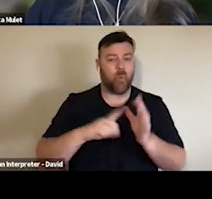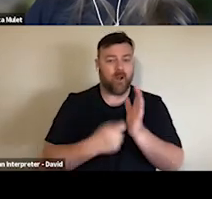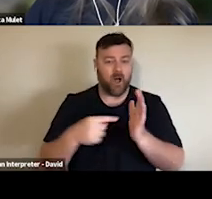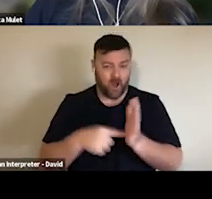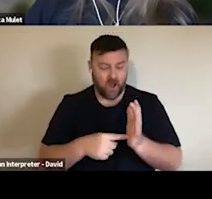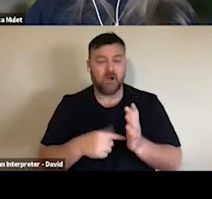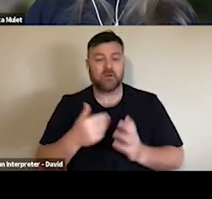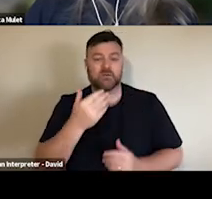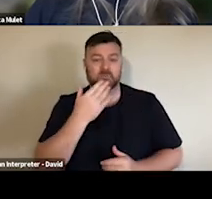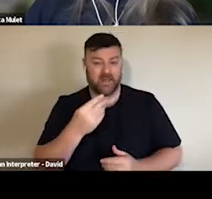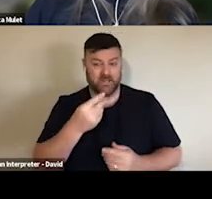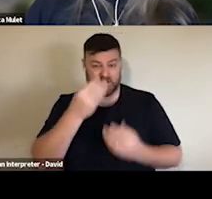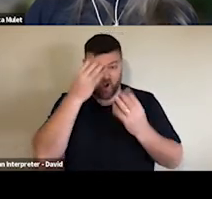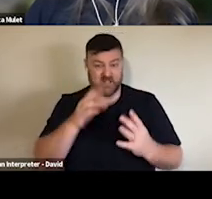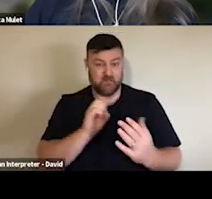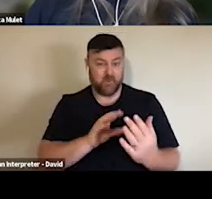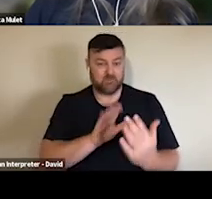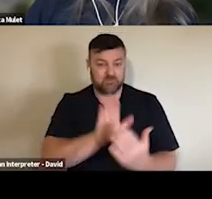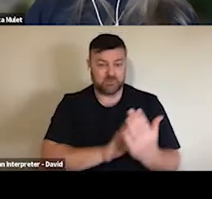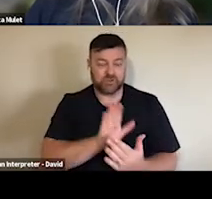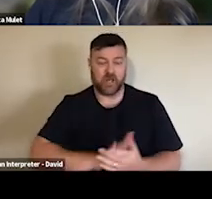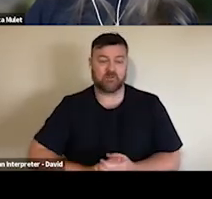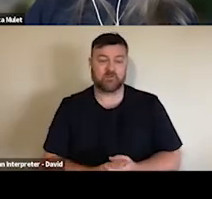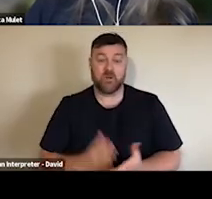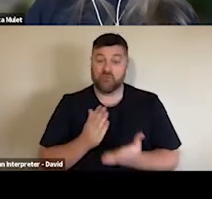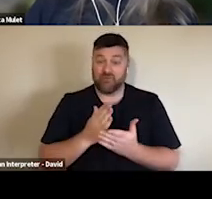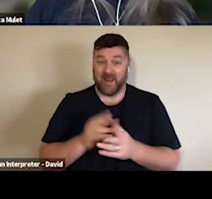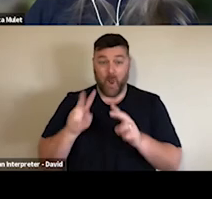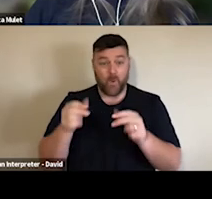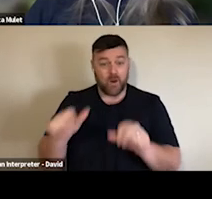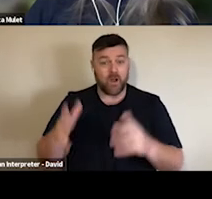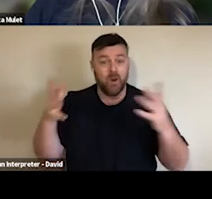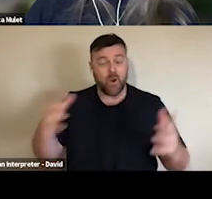the coming months, we are going to be probing a little more deeply into what role audiences